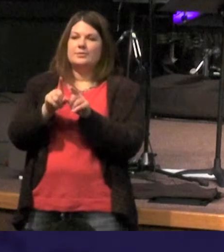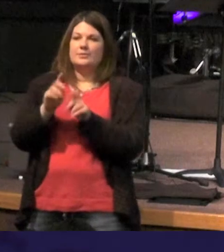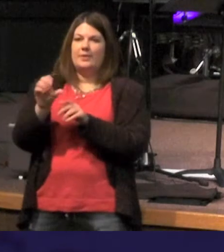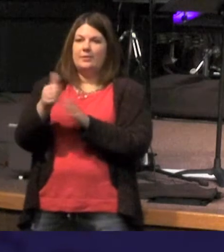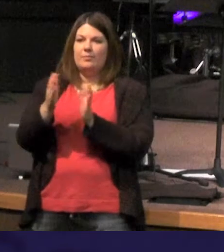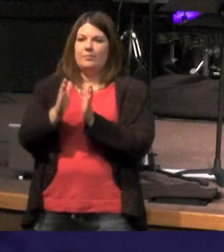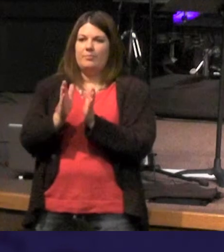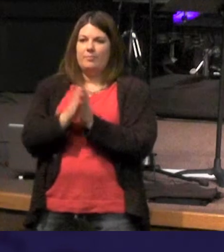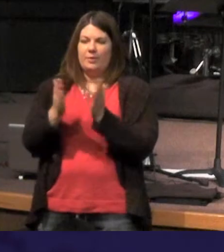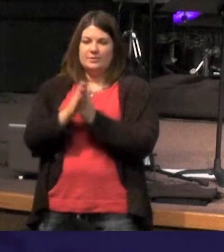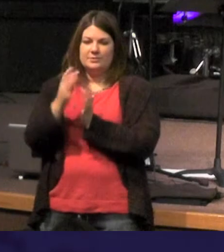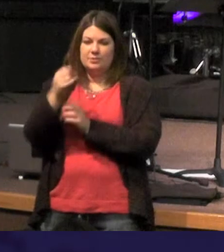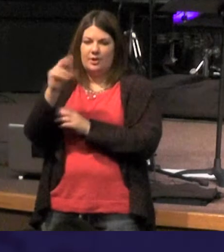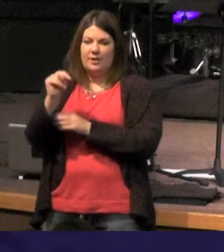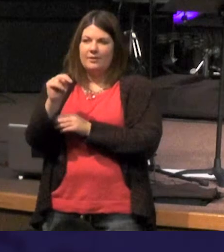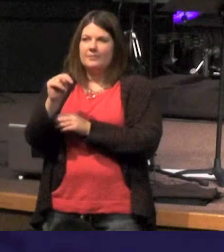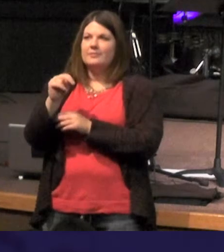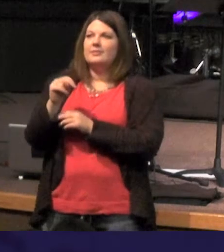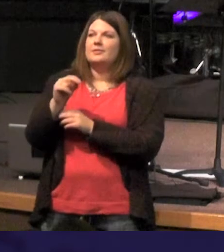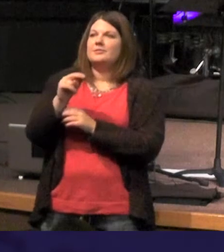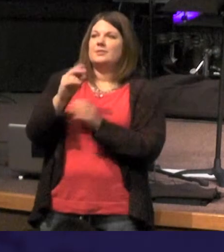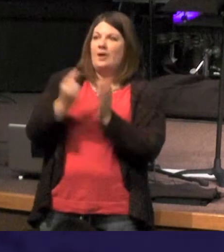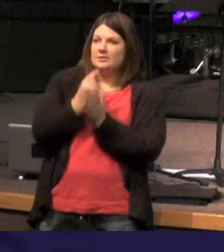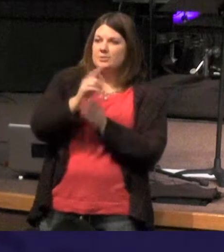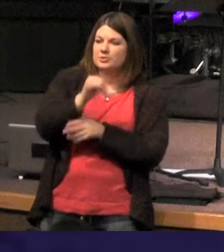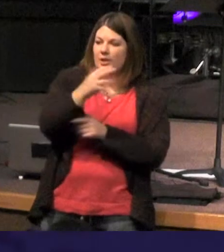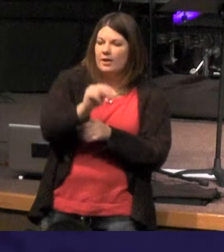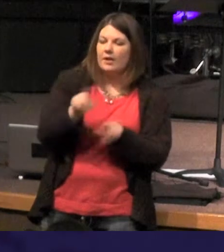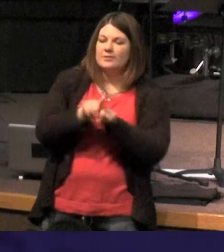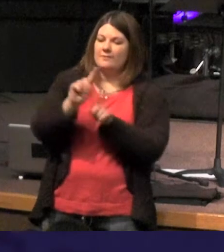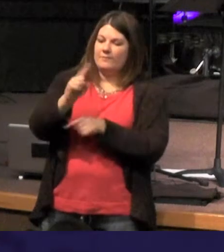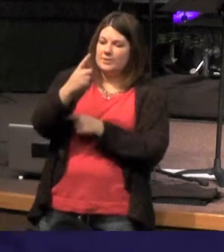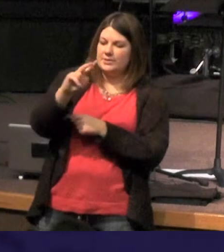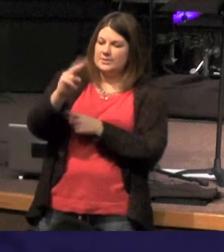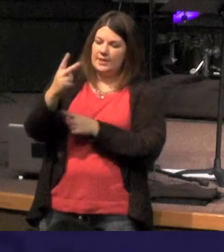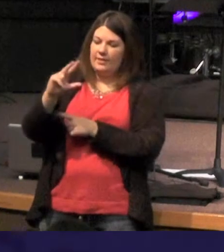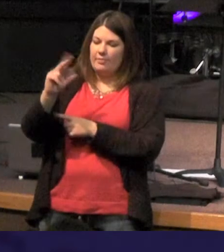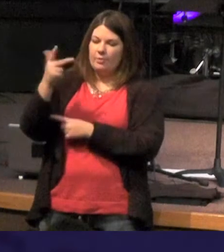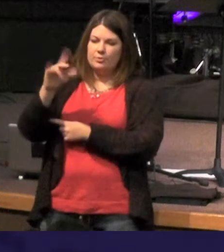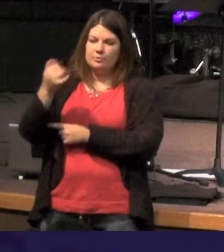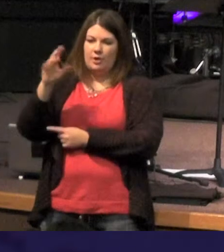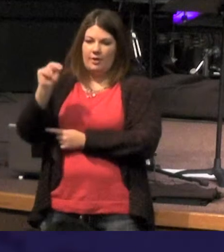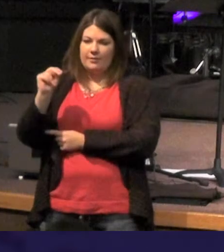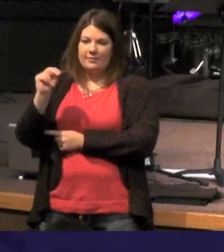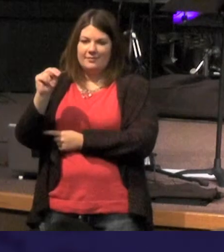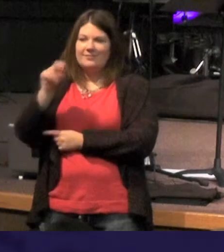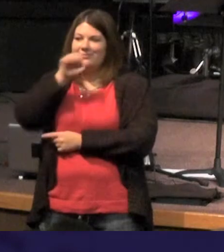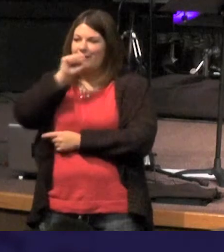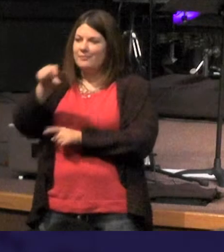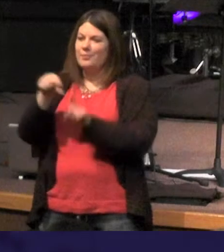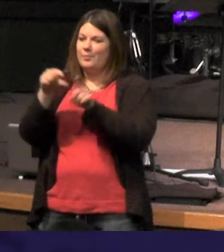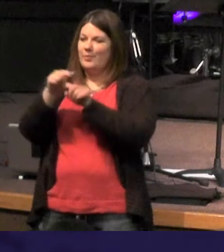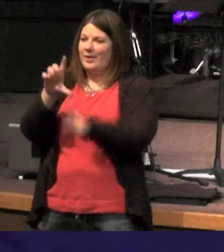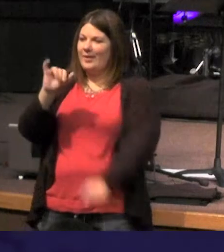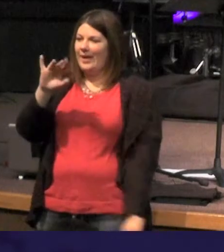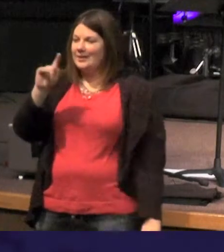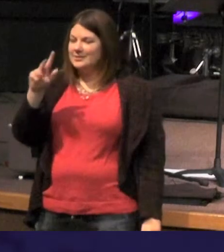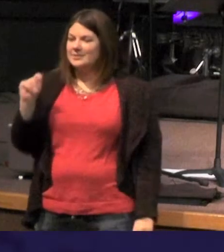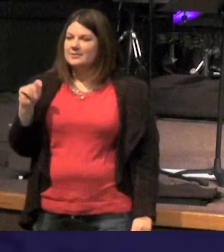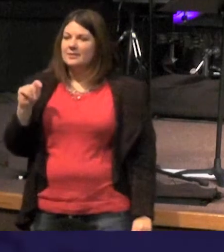he loves this word light and so we've got the Gospel John right we also get 1st 2nd 3rd John he loves the word light in those books also in Revelation